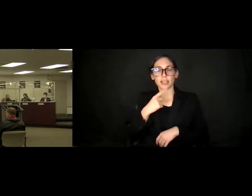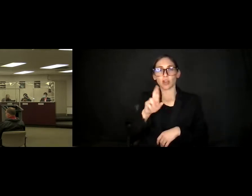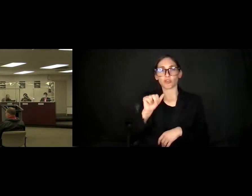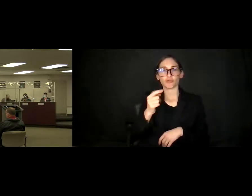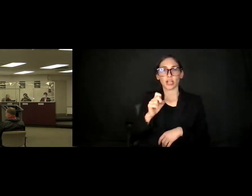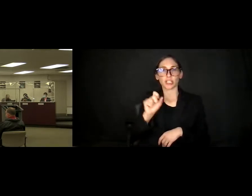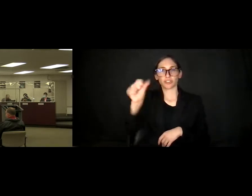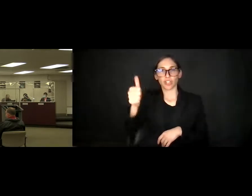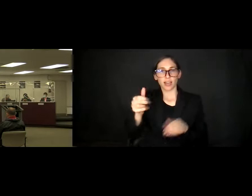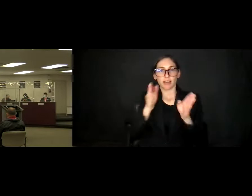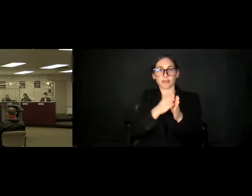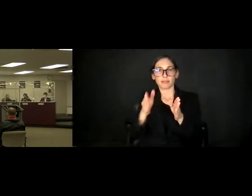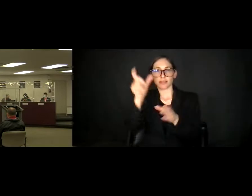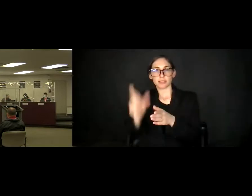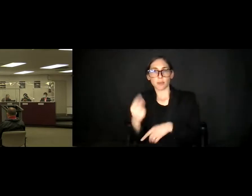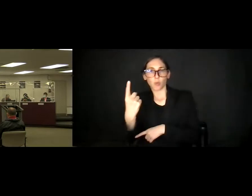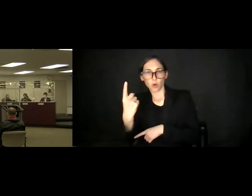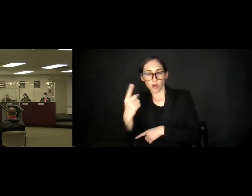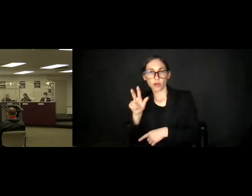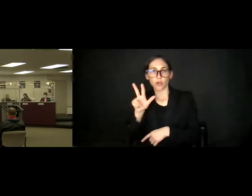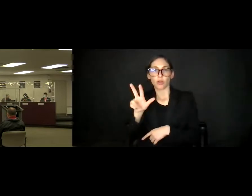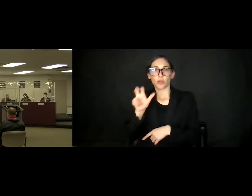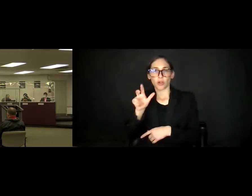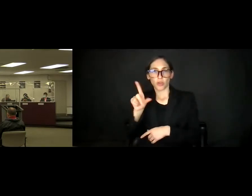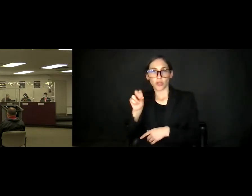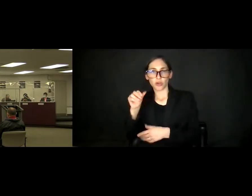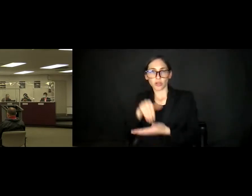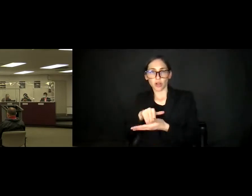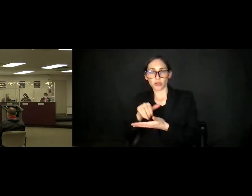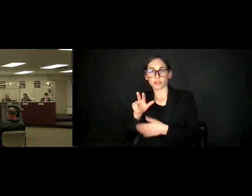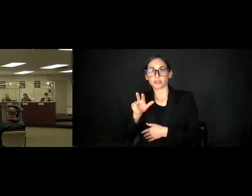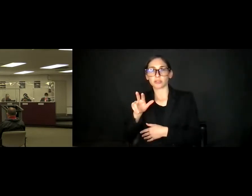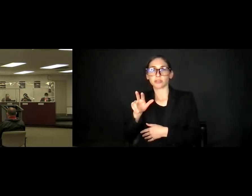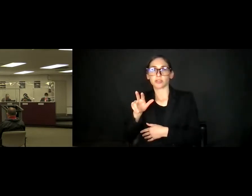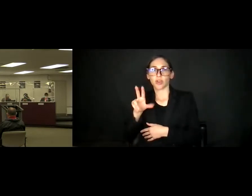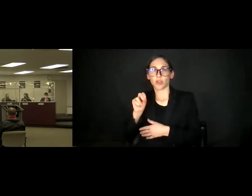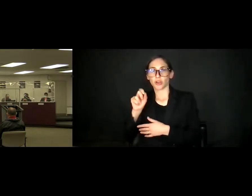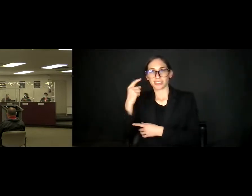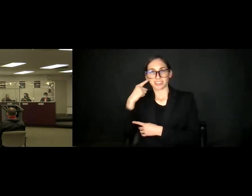$3330.34 per month. With that correction in mind,